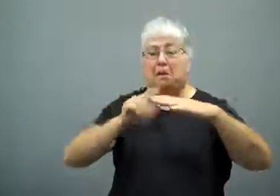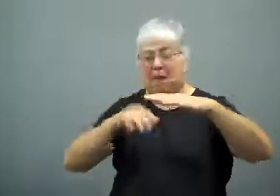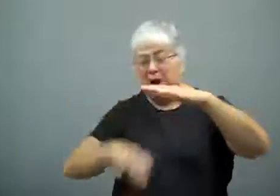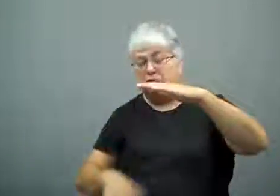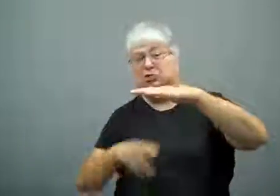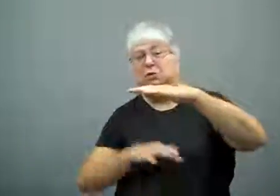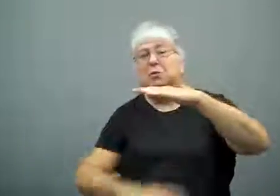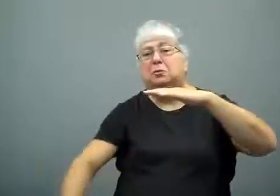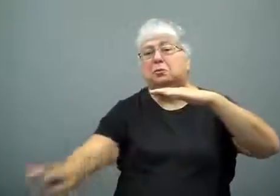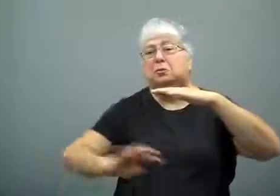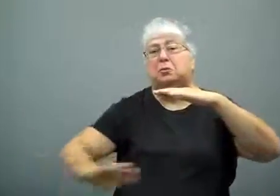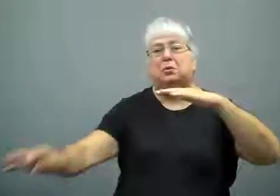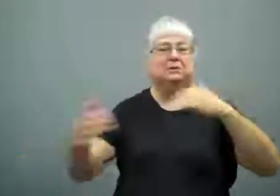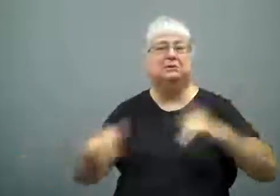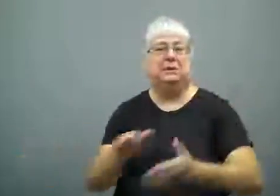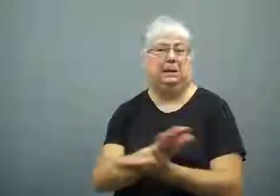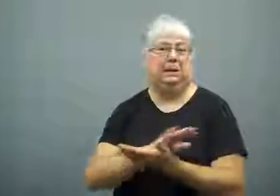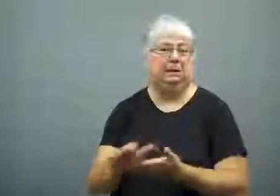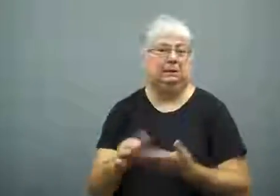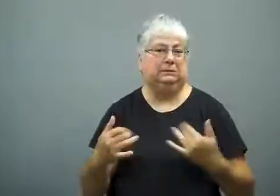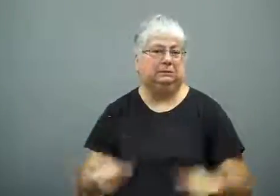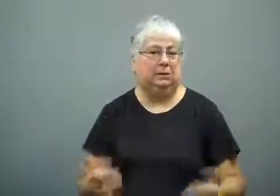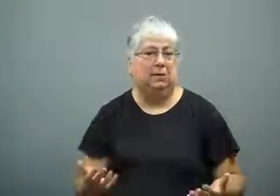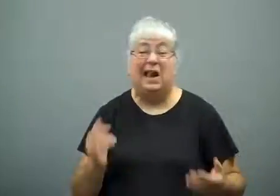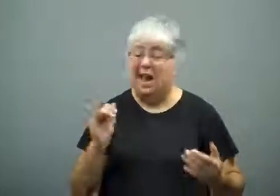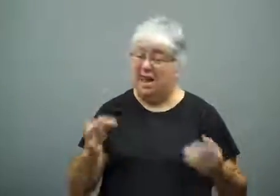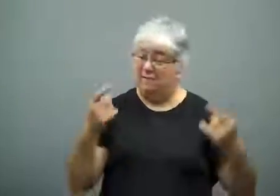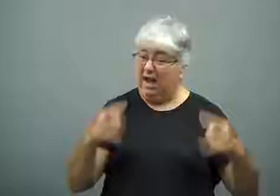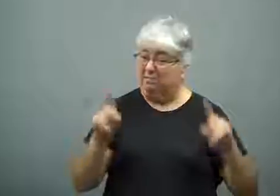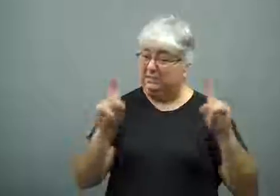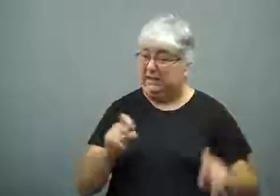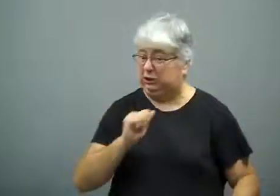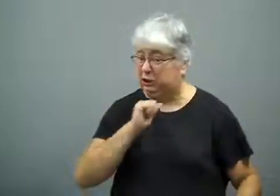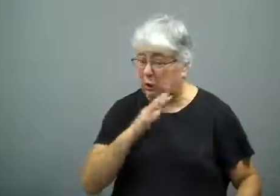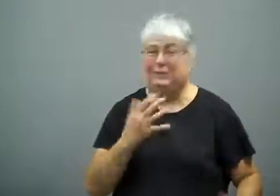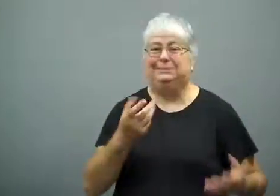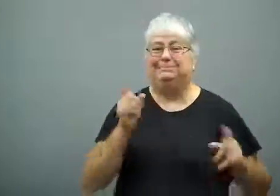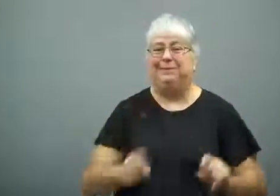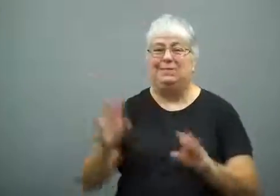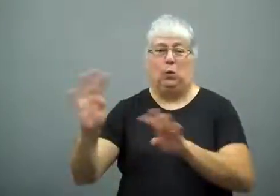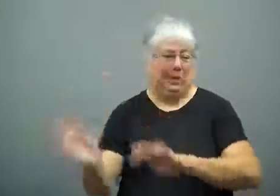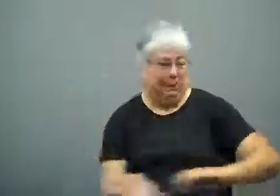but the water below going out is still clean.